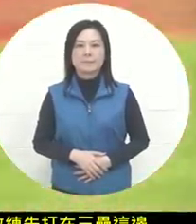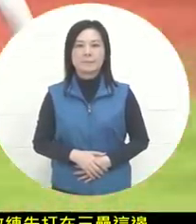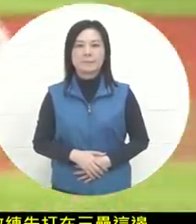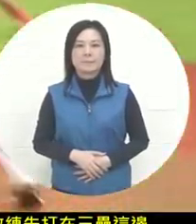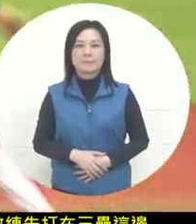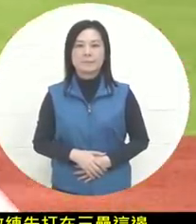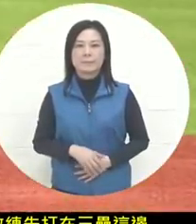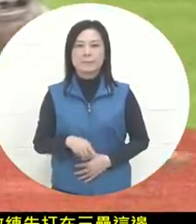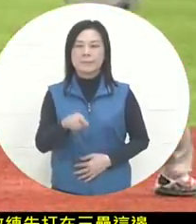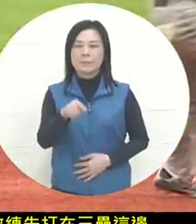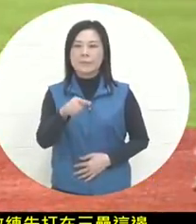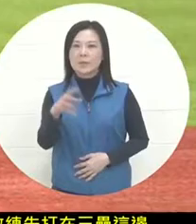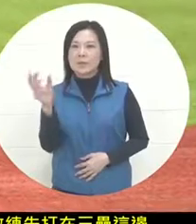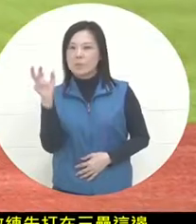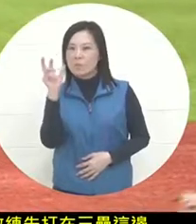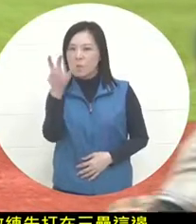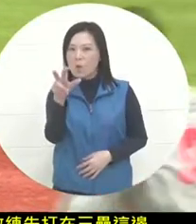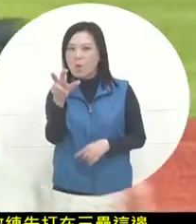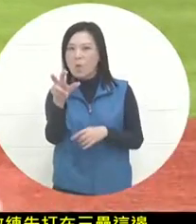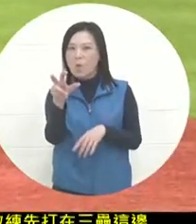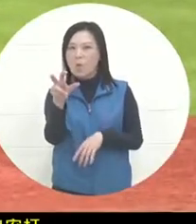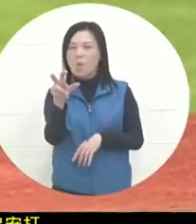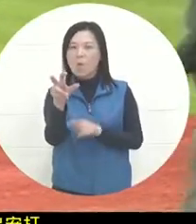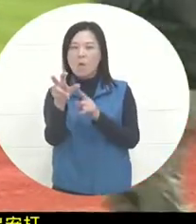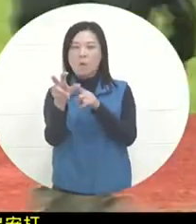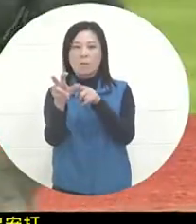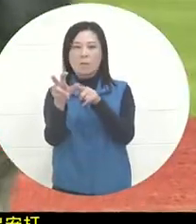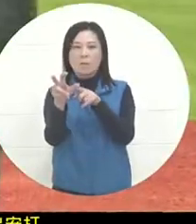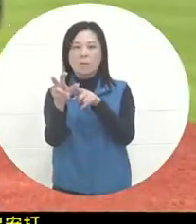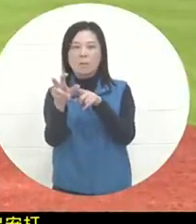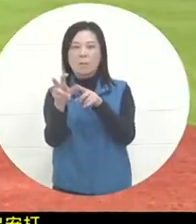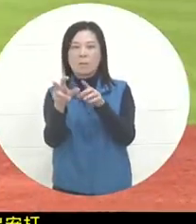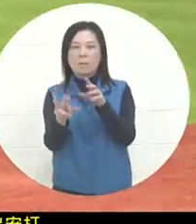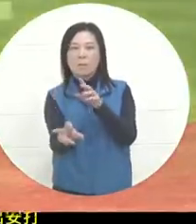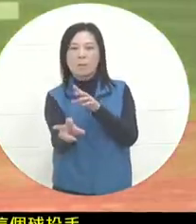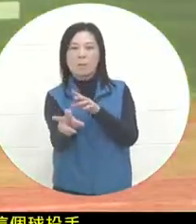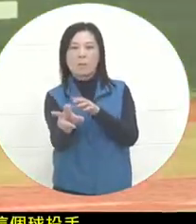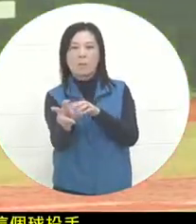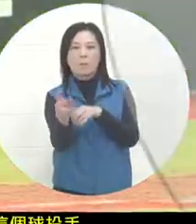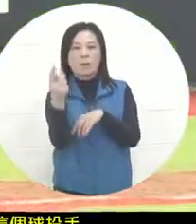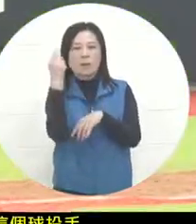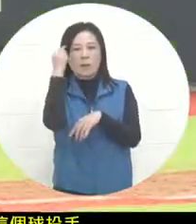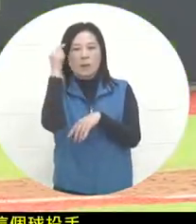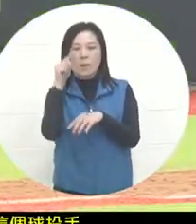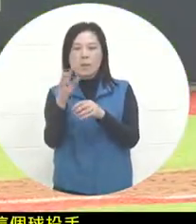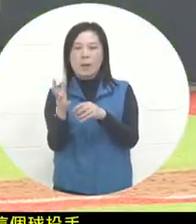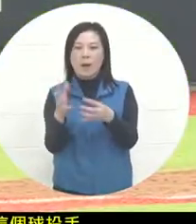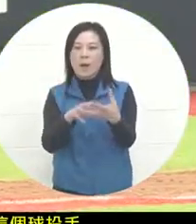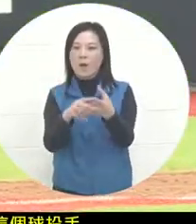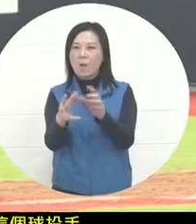The pitcher immediately wanted to catch the bad pitch with his bare hands without gloves